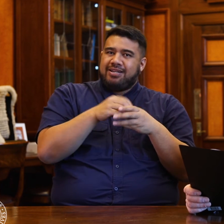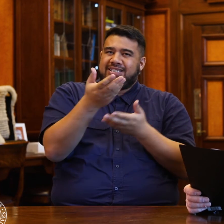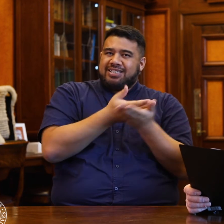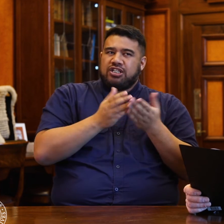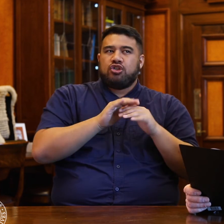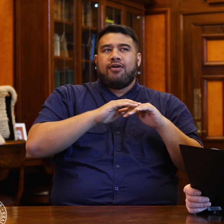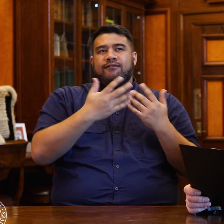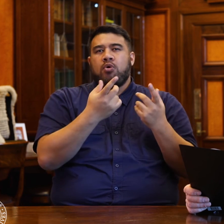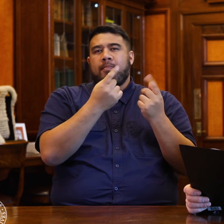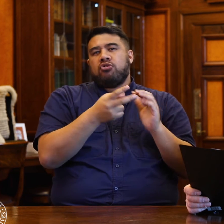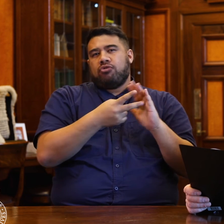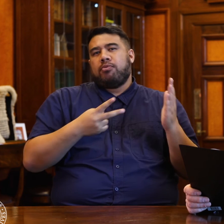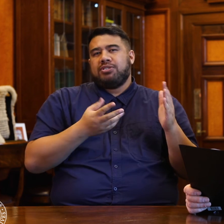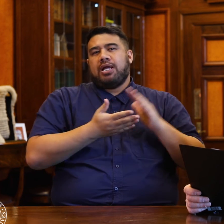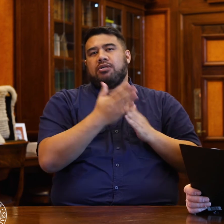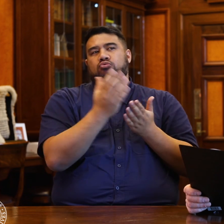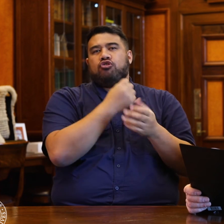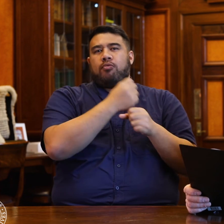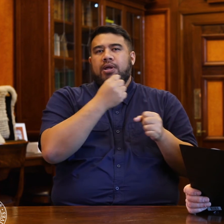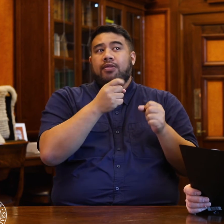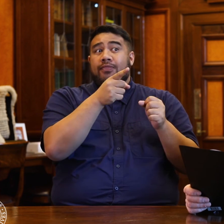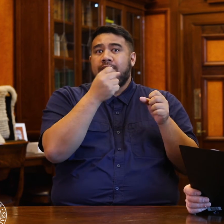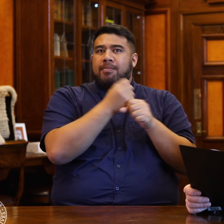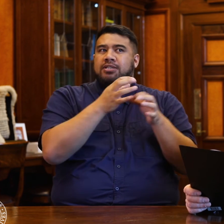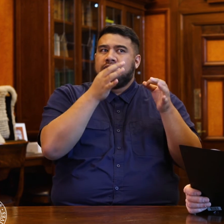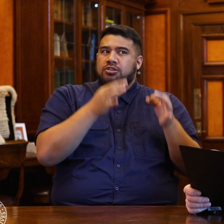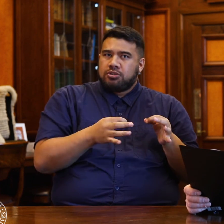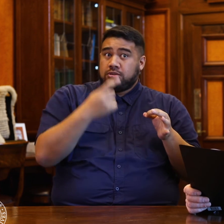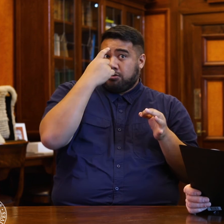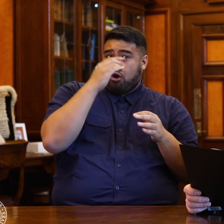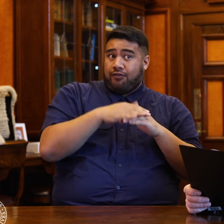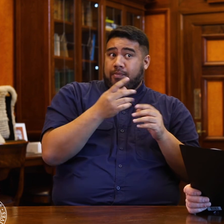puts in place a Monetary Policy Committee to make decisions on monetary policy.